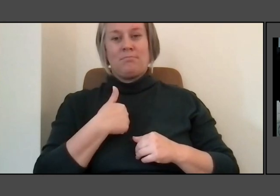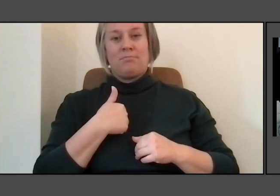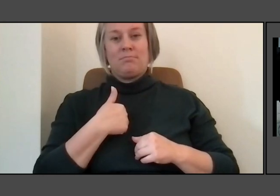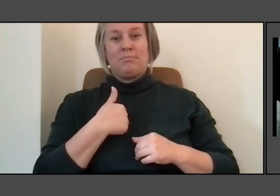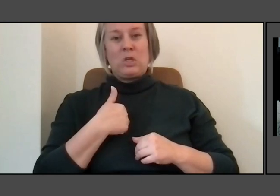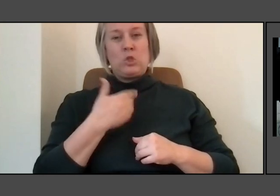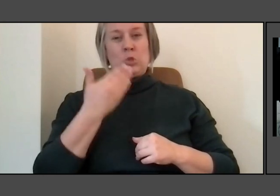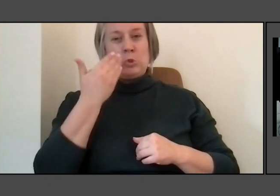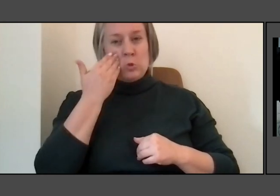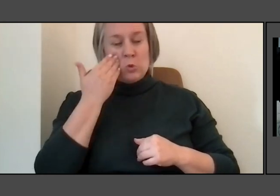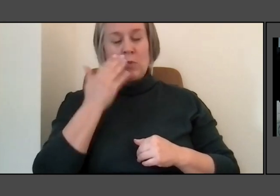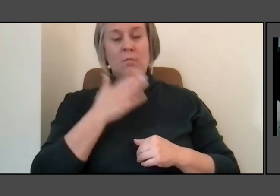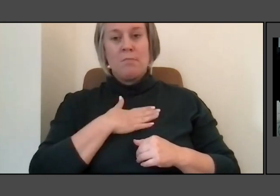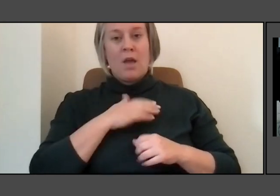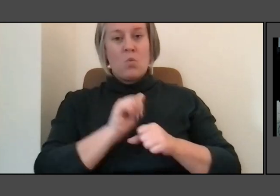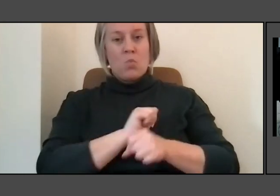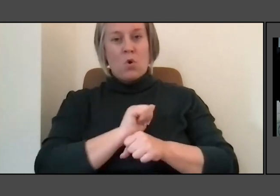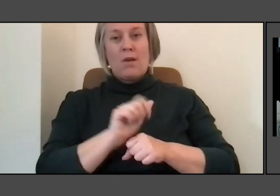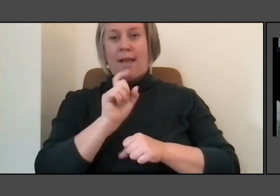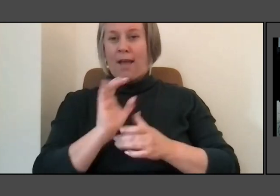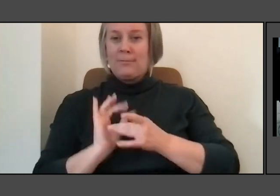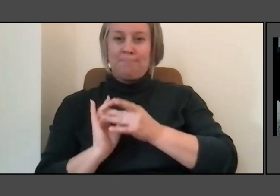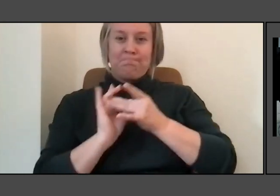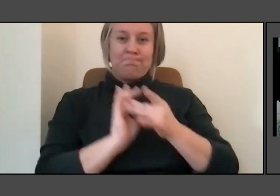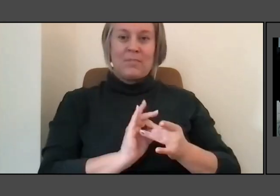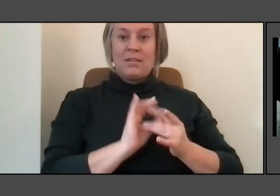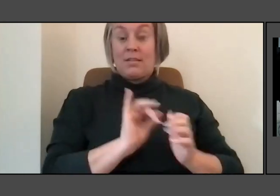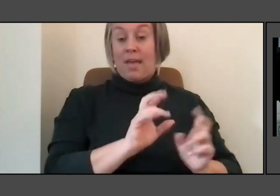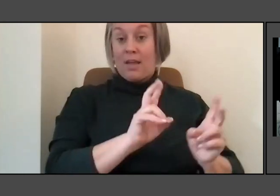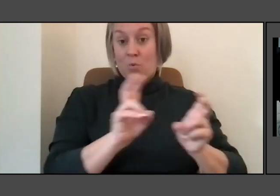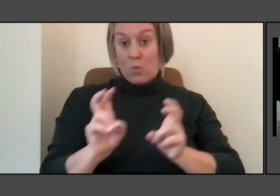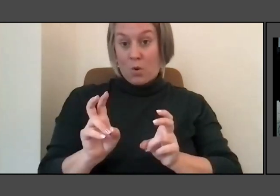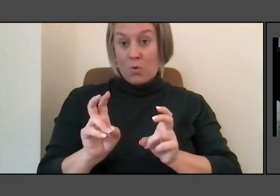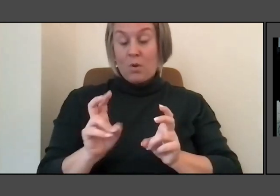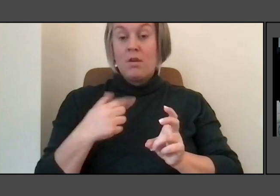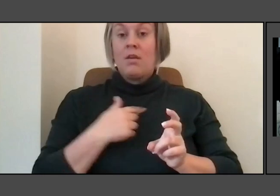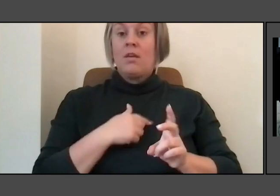that quote because we can capture possibly a moment in time